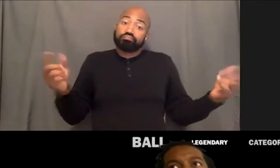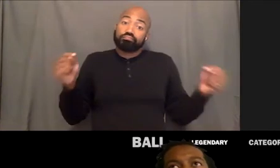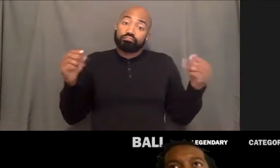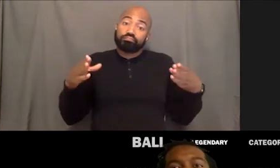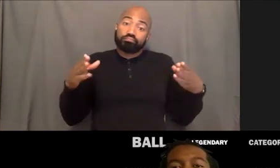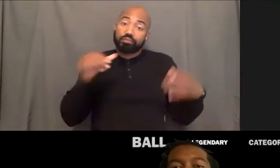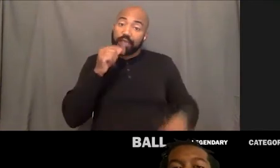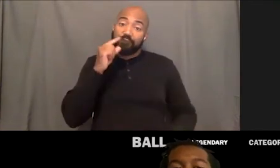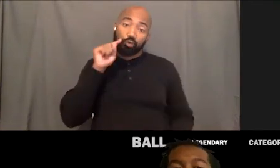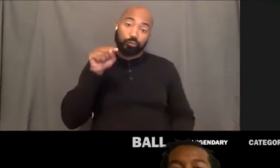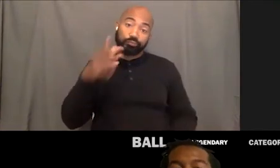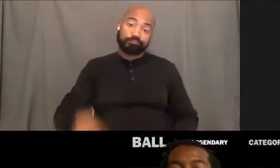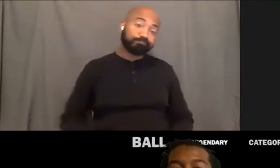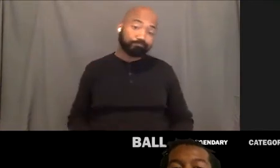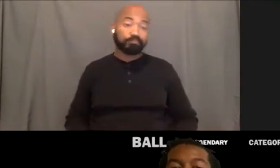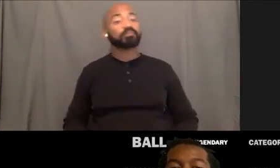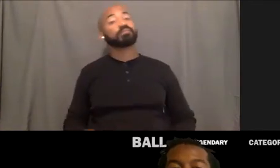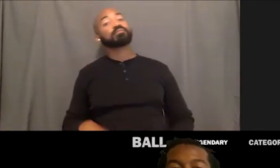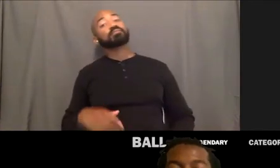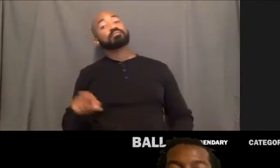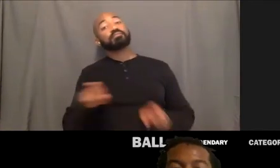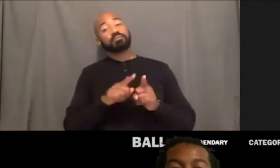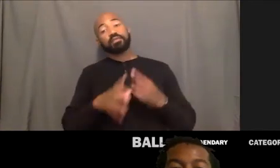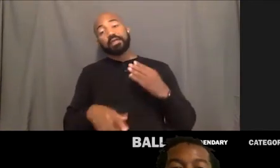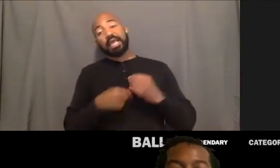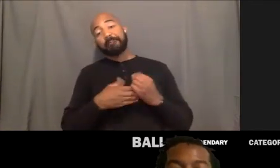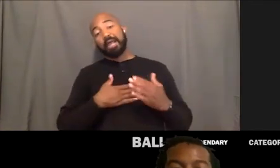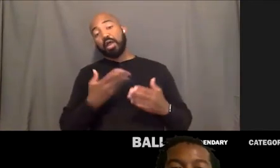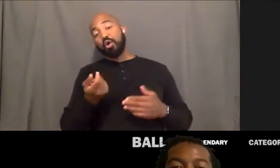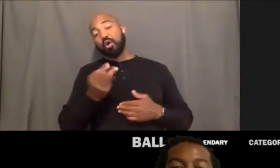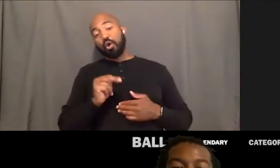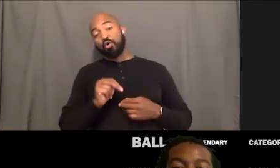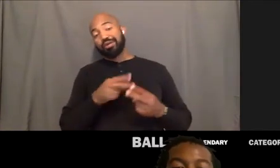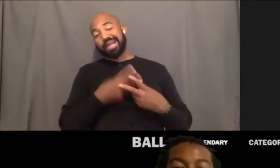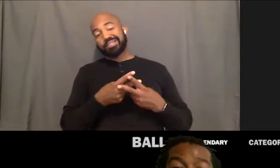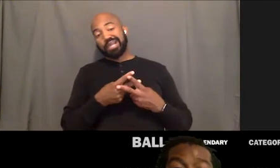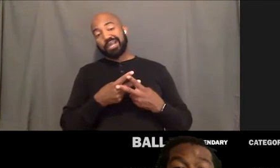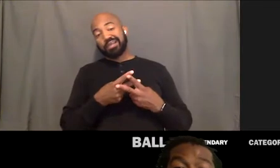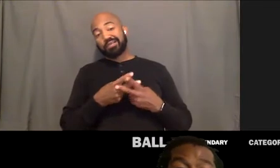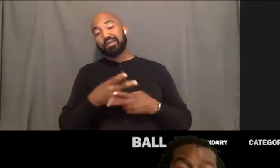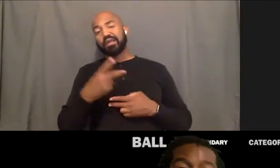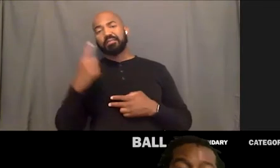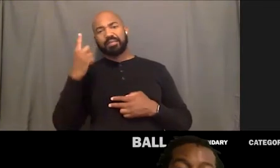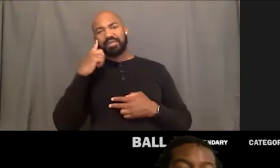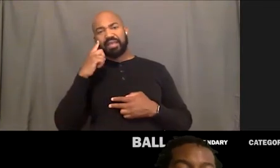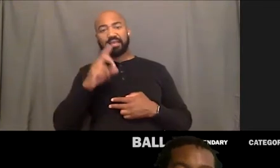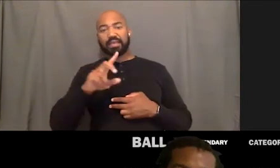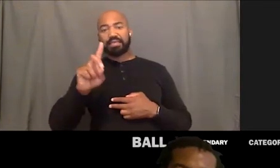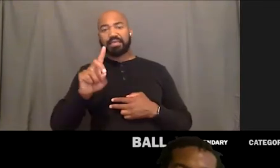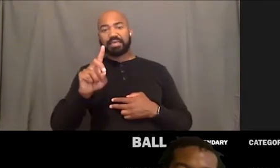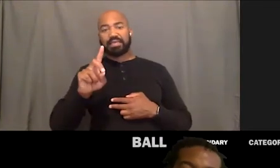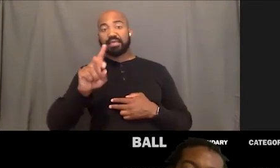I think I'm gonna offer my own hashtag just because after you said that it reminded me of your hashtag D N D, do not disturb.